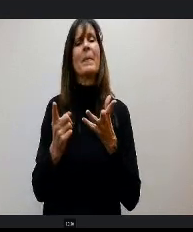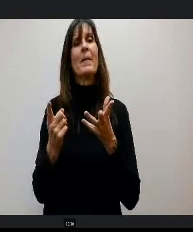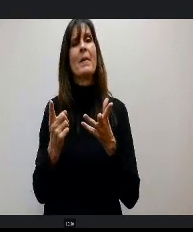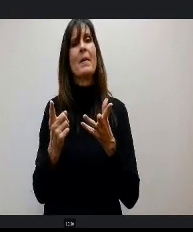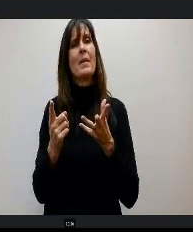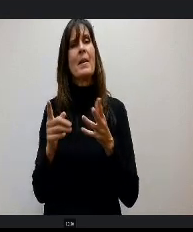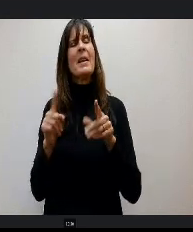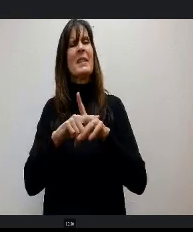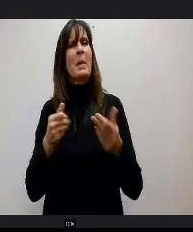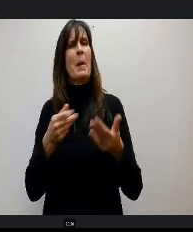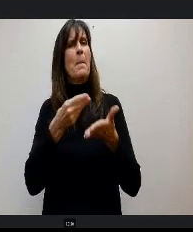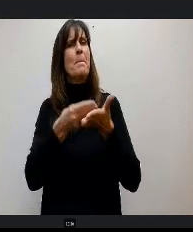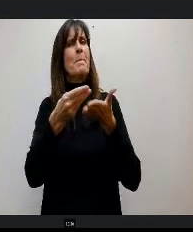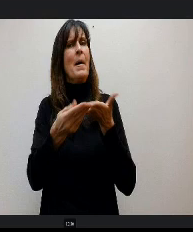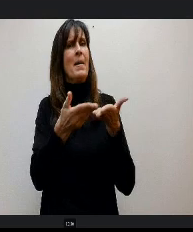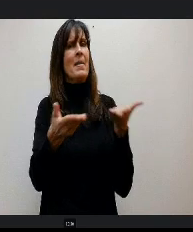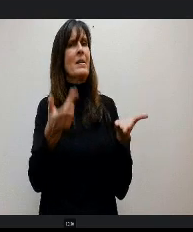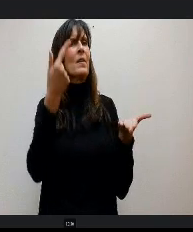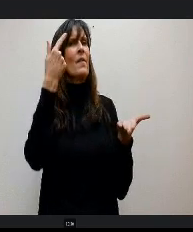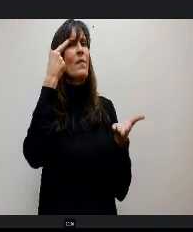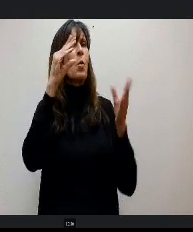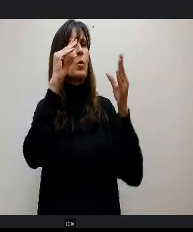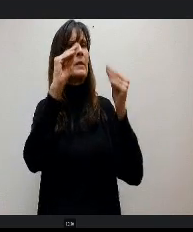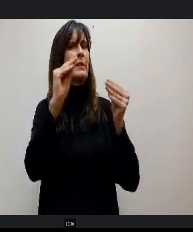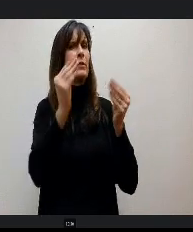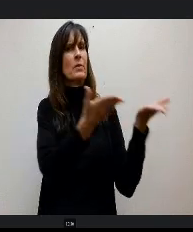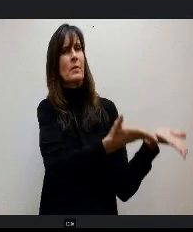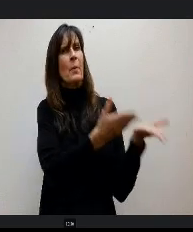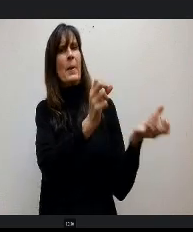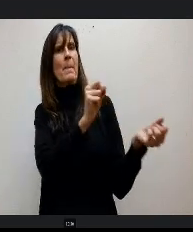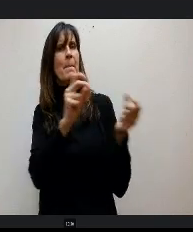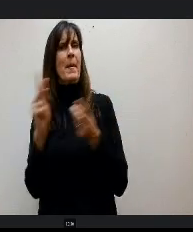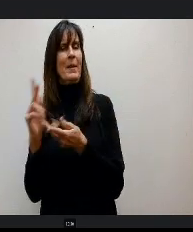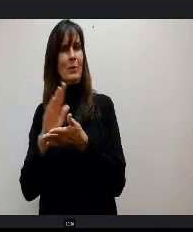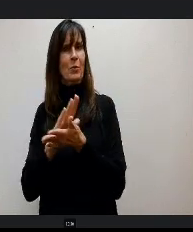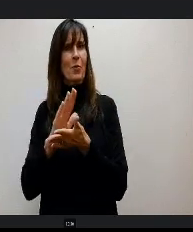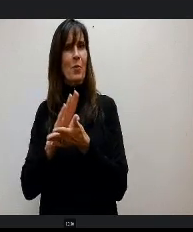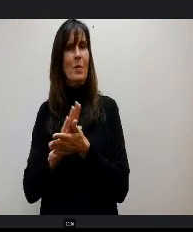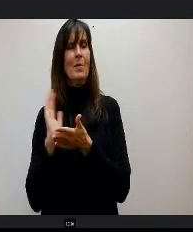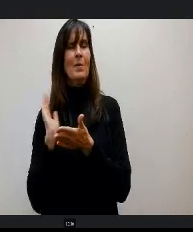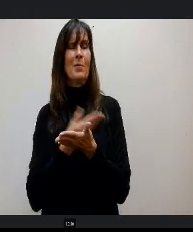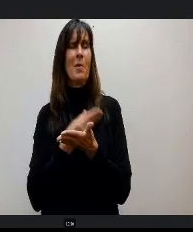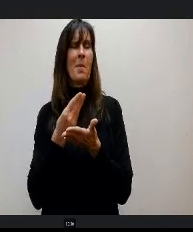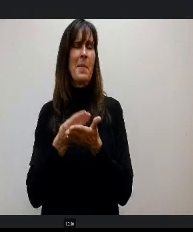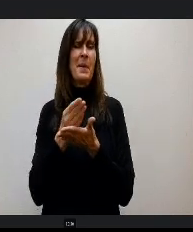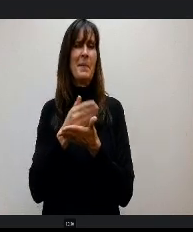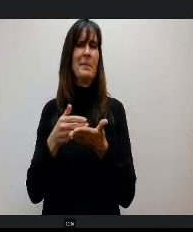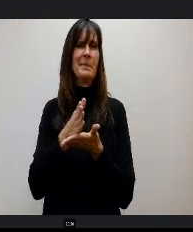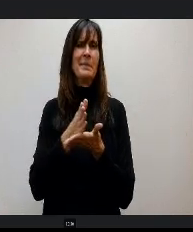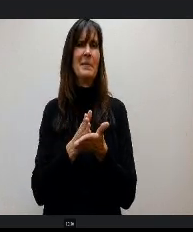materials for those teachers to take away. So typically our budget for that is around $50,000